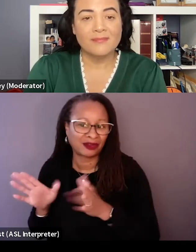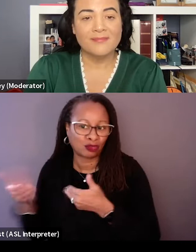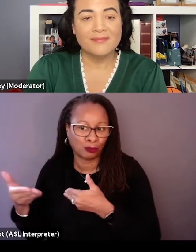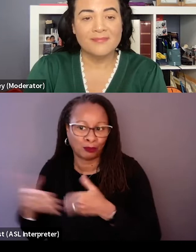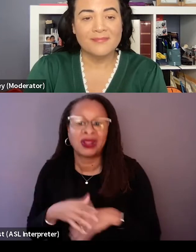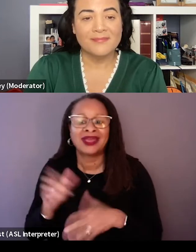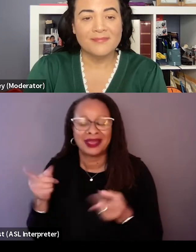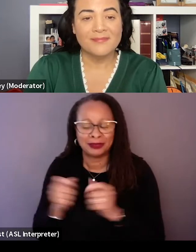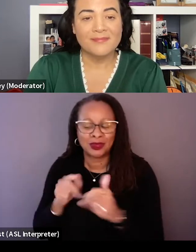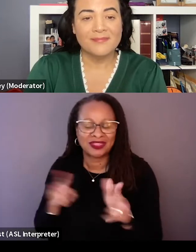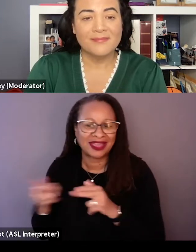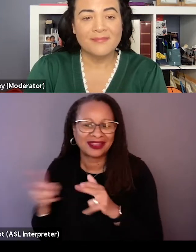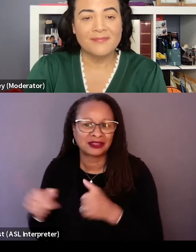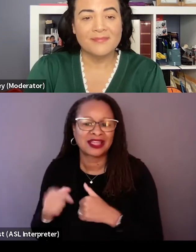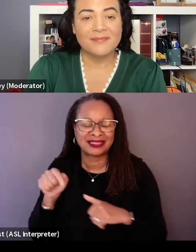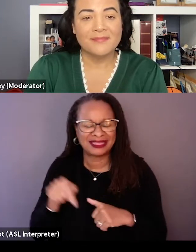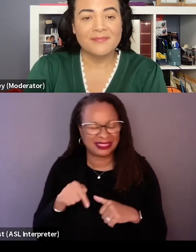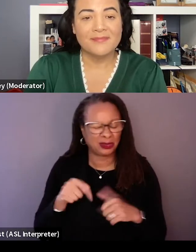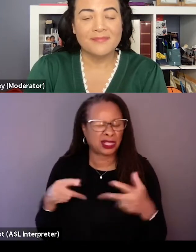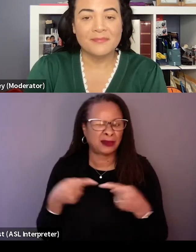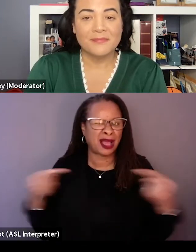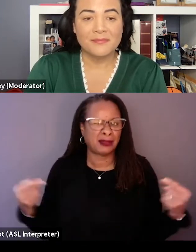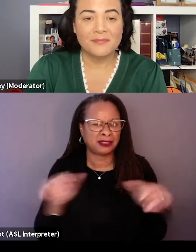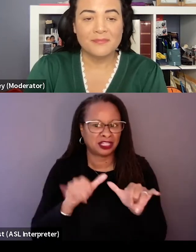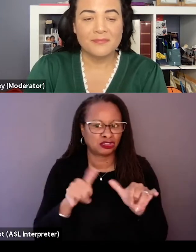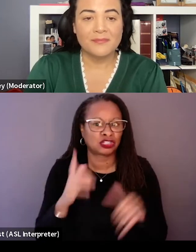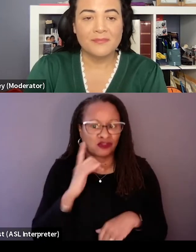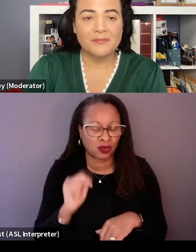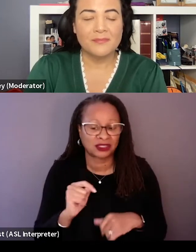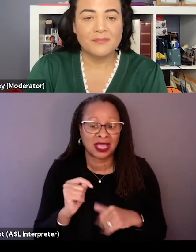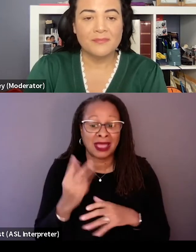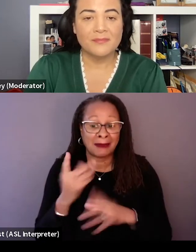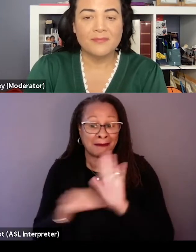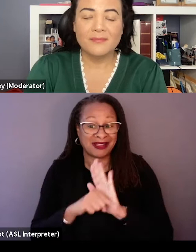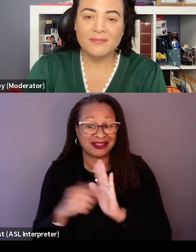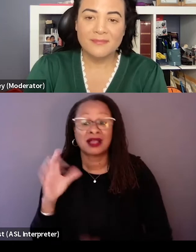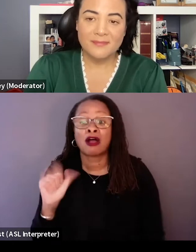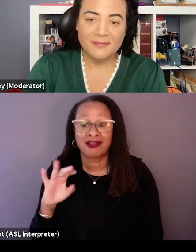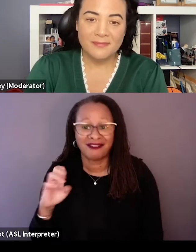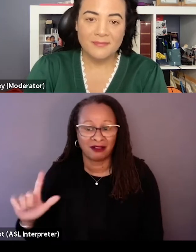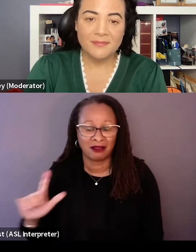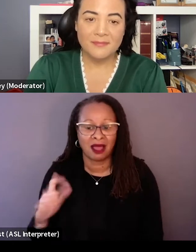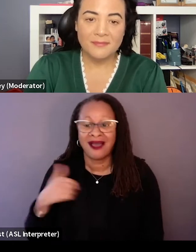So this one was a little bit reverse, engineering for us, minus the archival, the archival. I had never made an archival film,